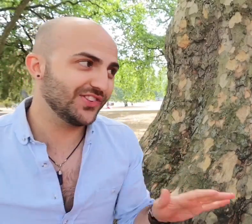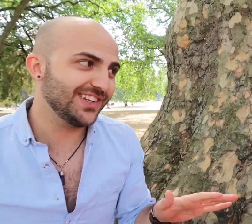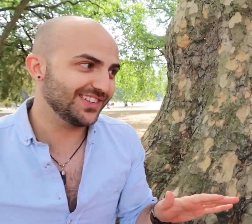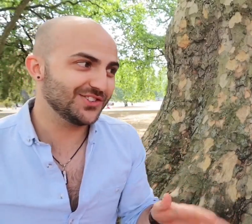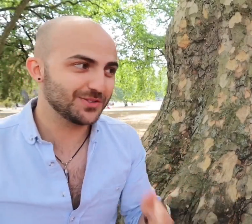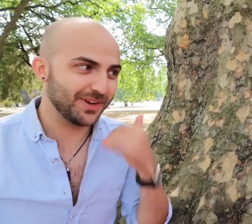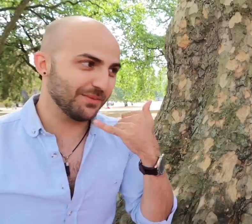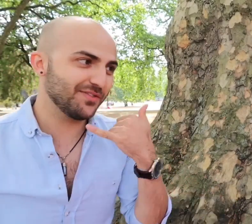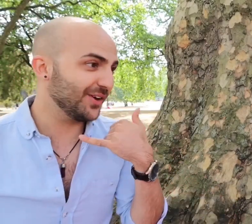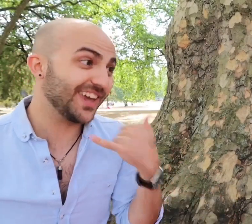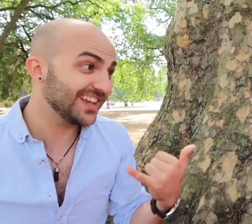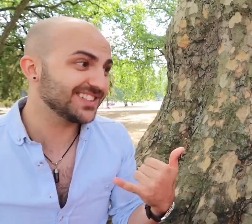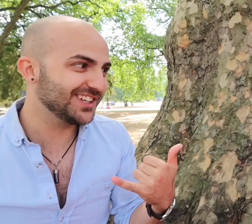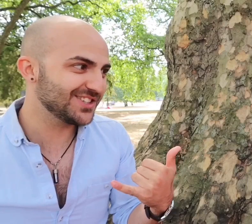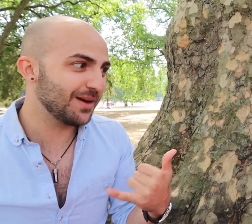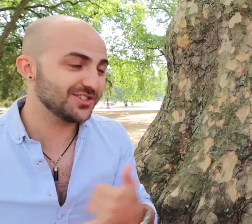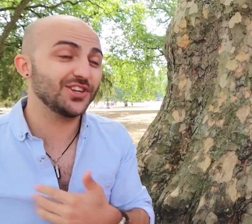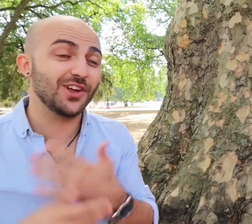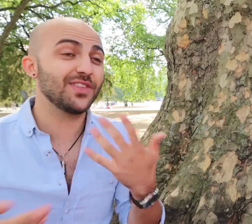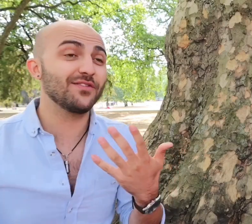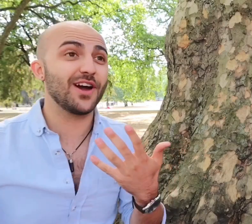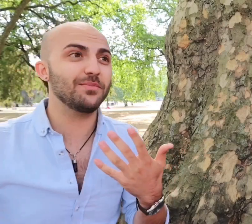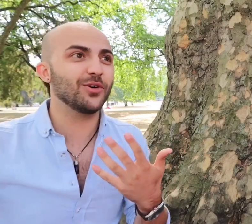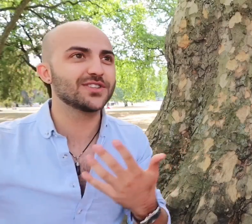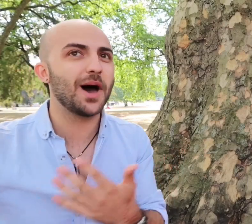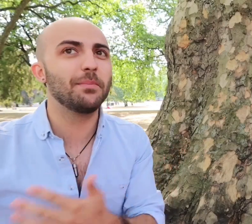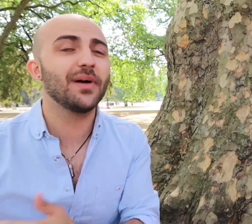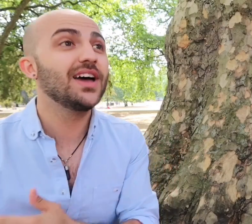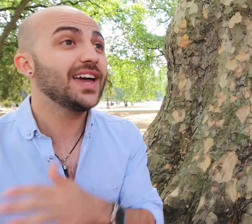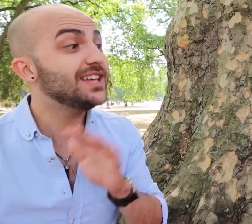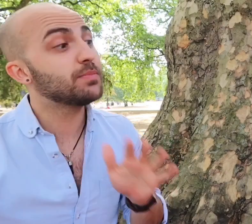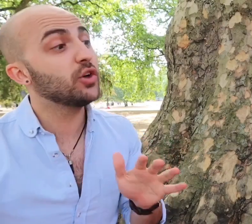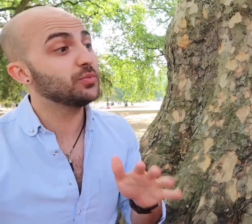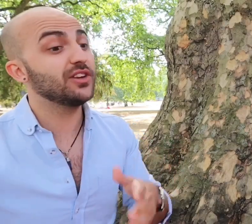as easy as just picking up the phone and getting an interpreter, they're very booked up but it's possible